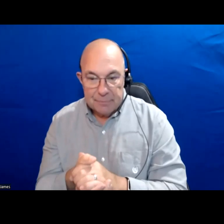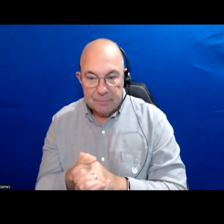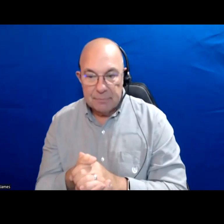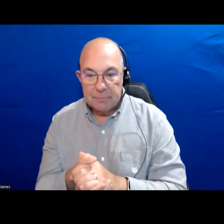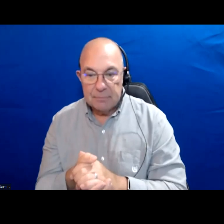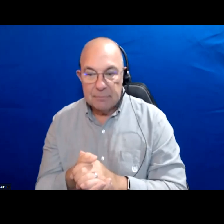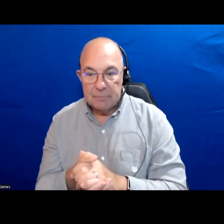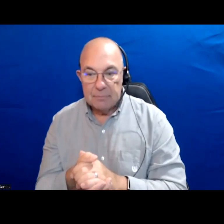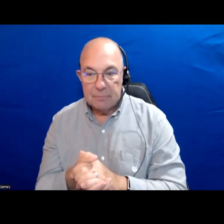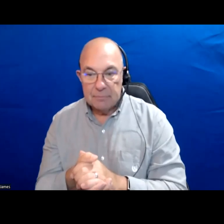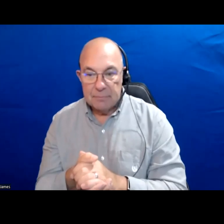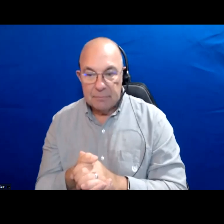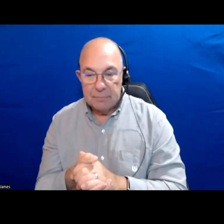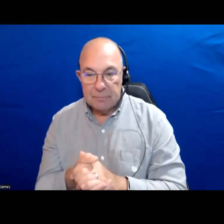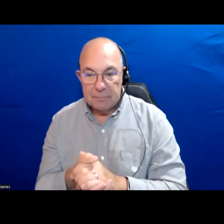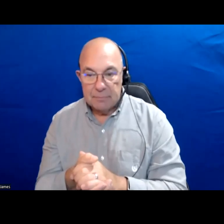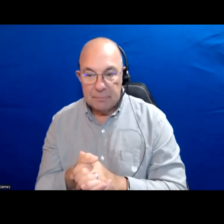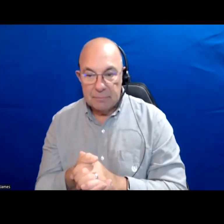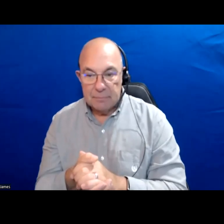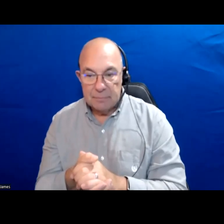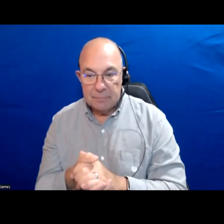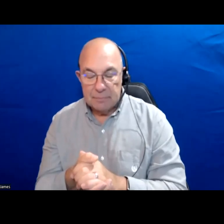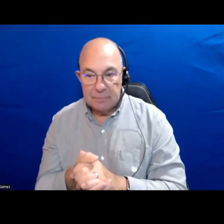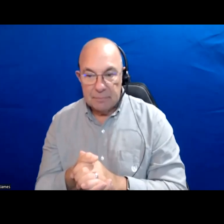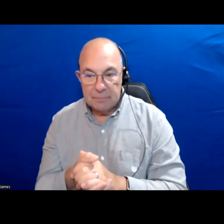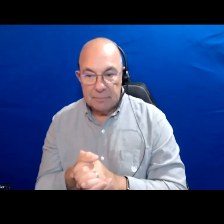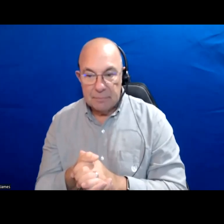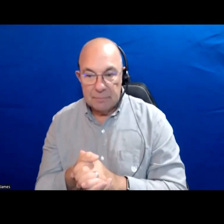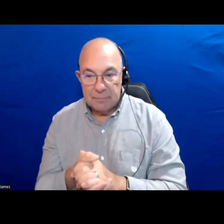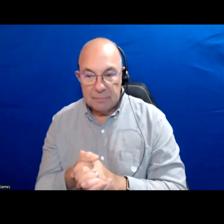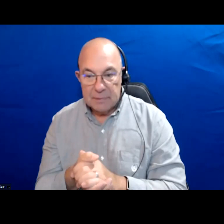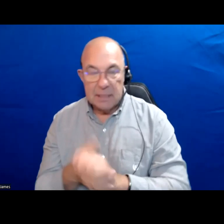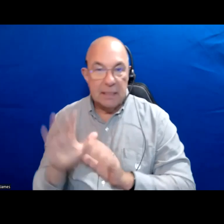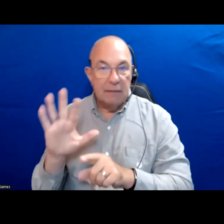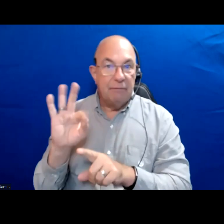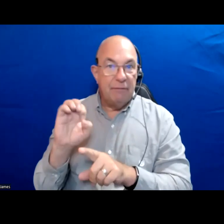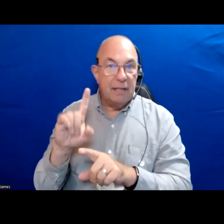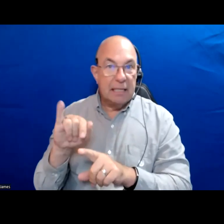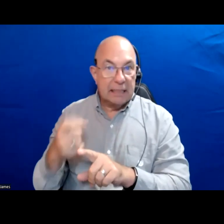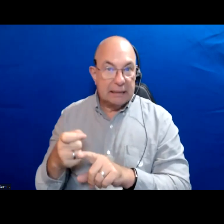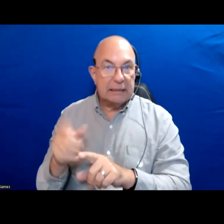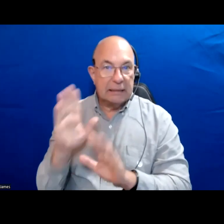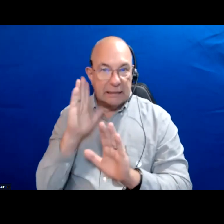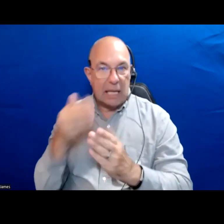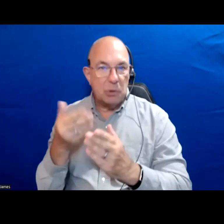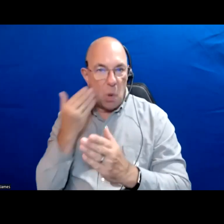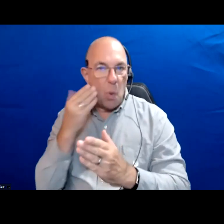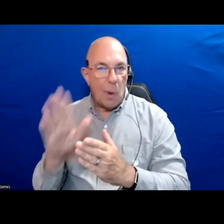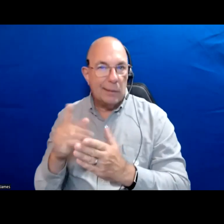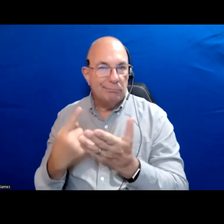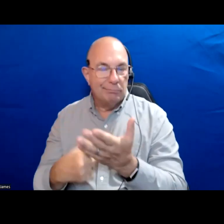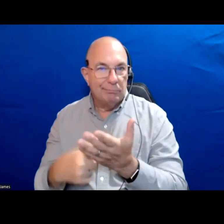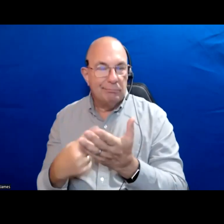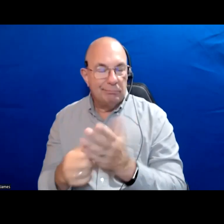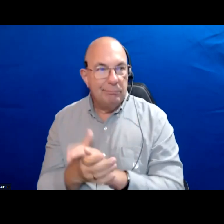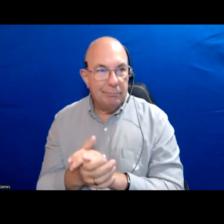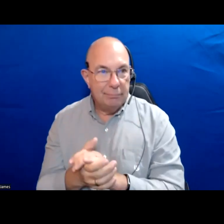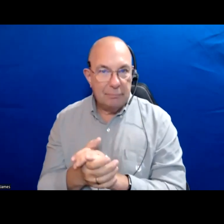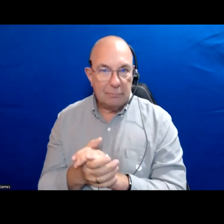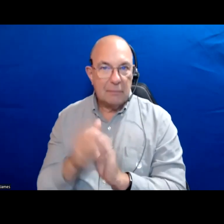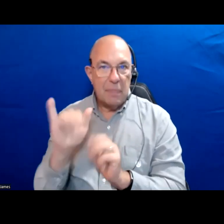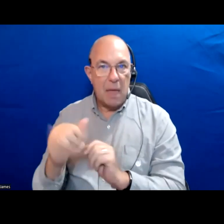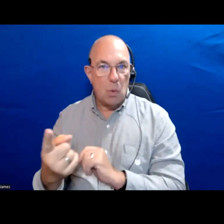You know, Felix sounds like he knows what he is talking about because it is a complicated